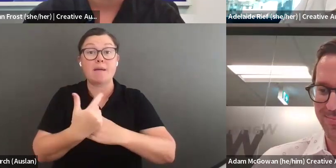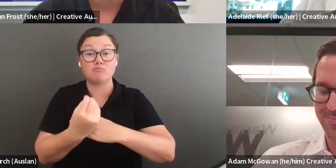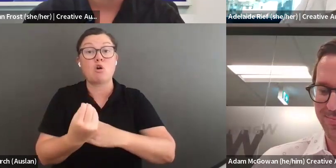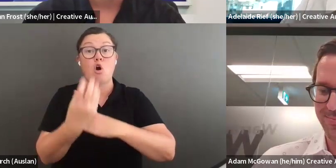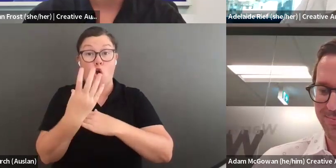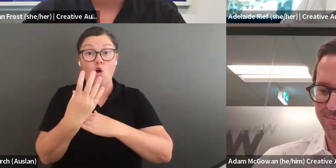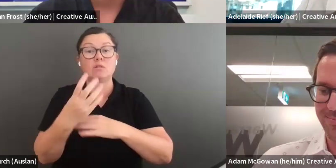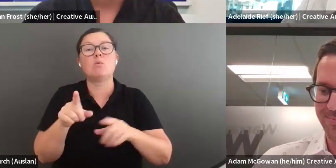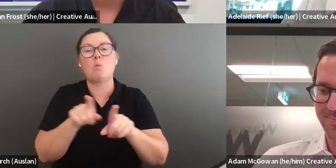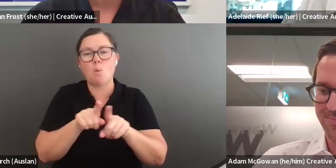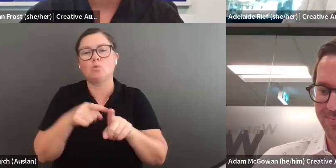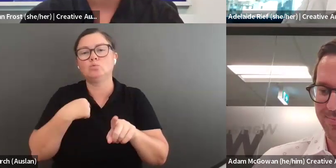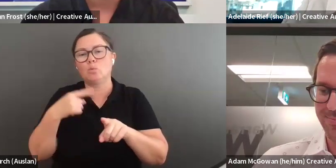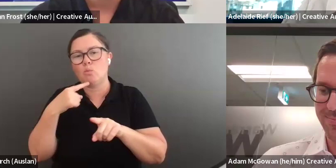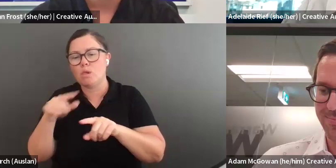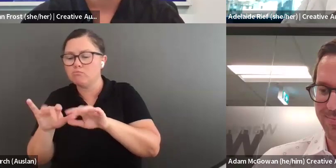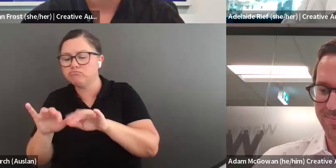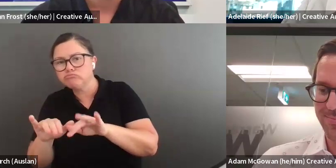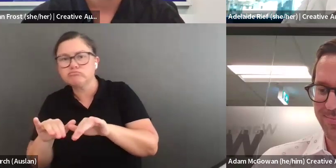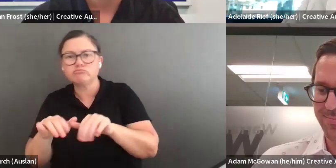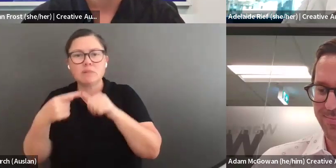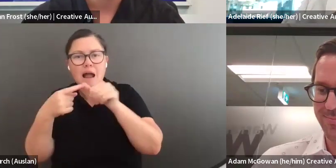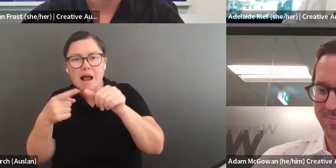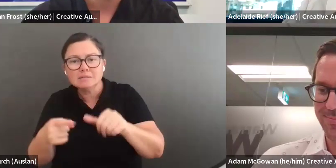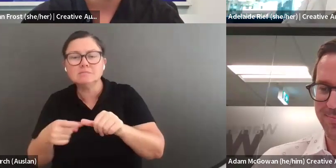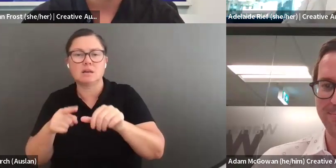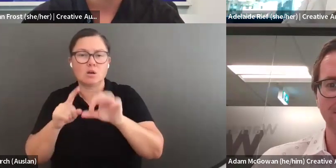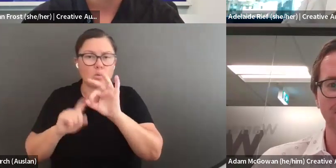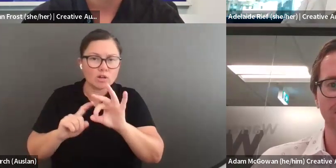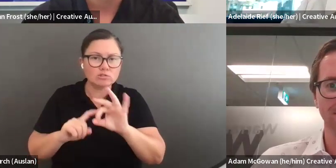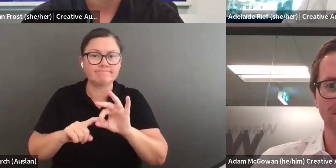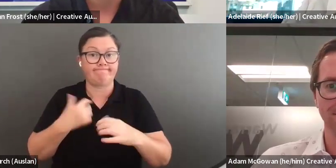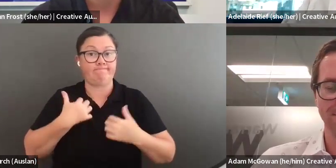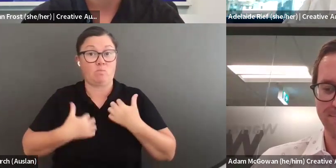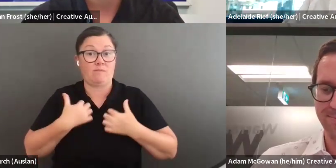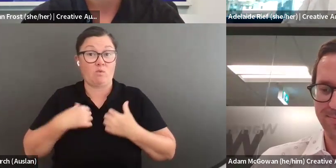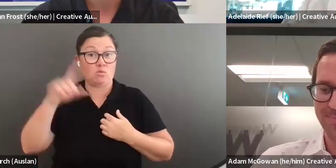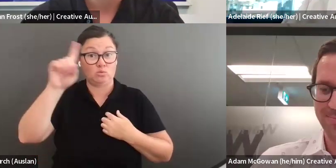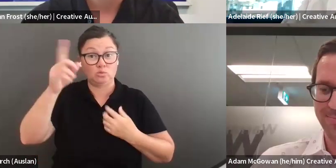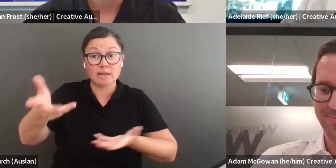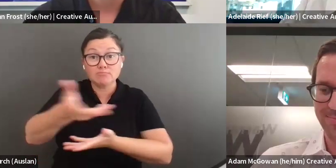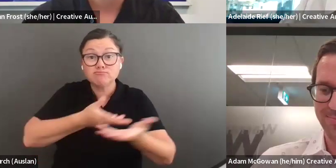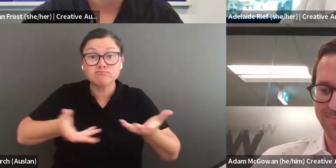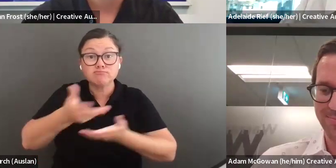Adelaide. I am delighted to be here. I will stay on camera for the session but I will also answer